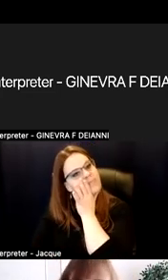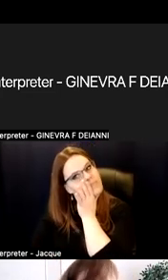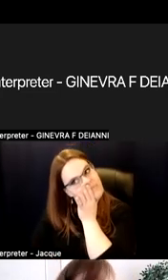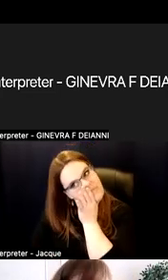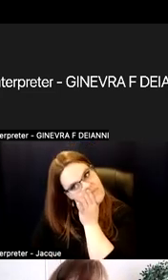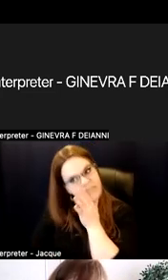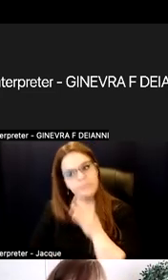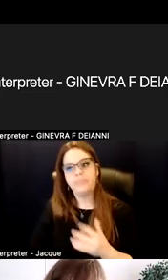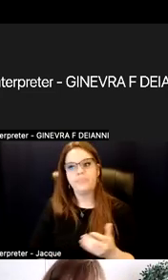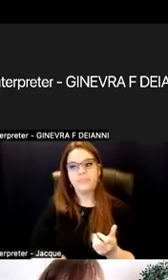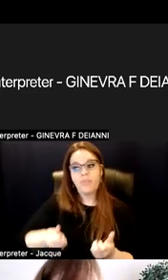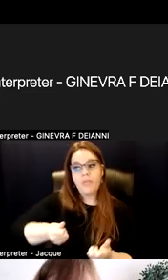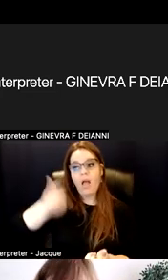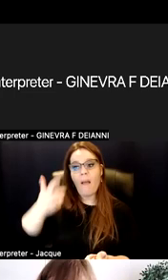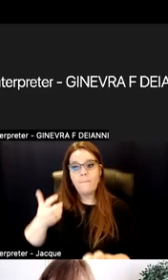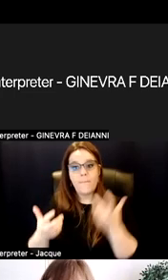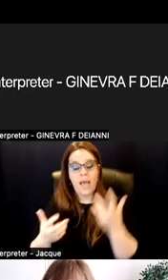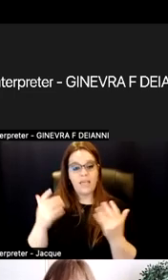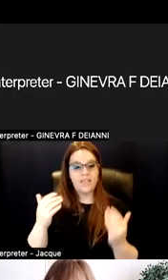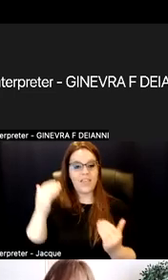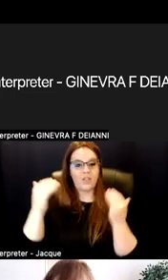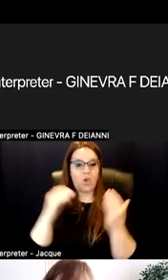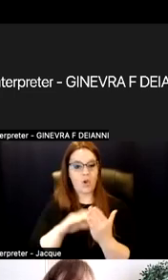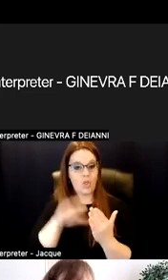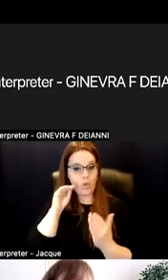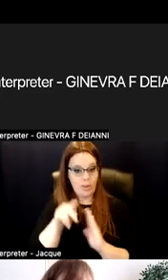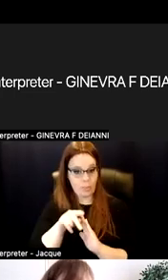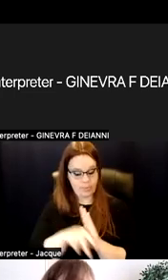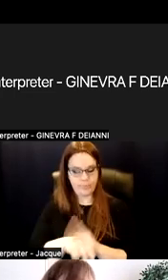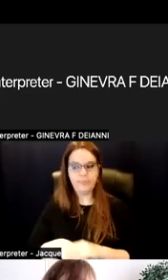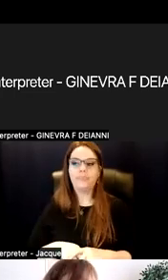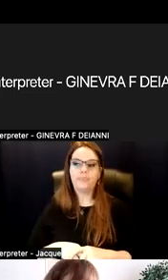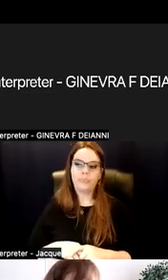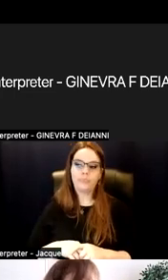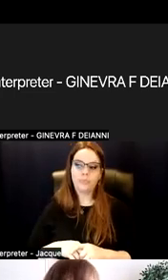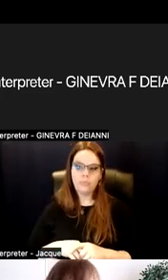Unpacking the adult learning principles. So as I said, there are a variety